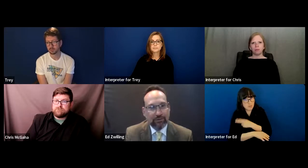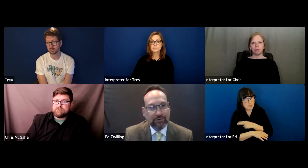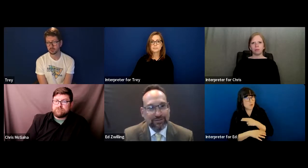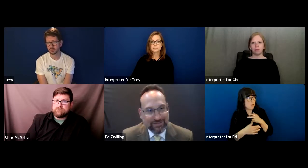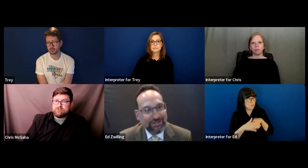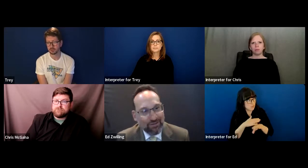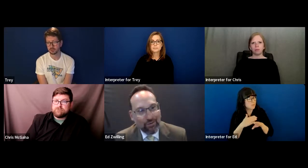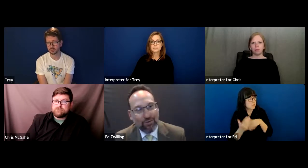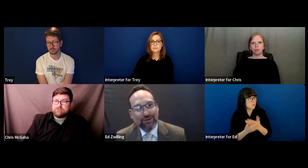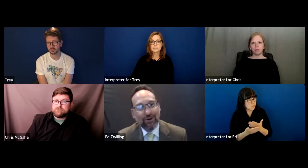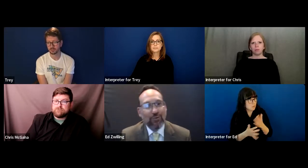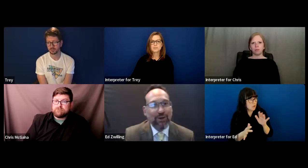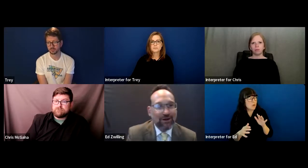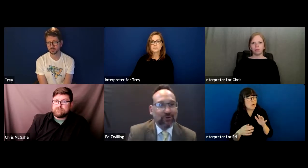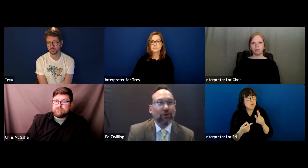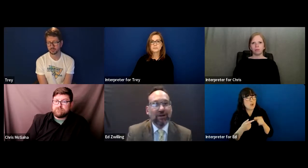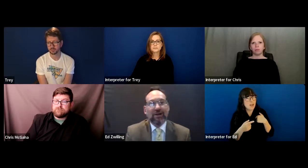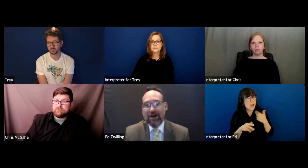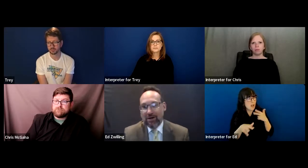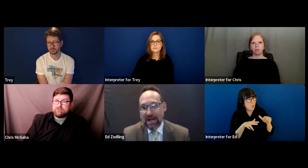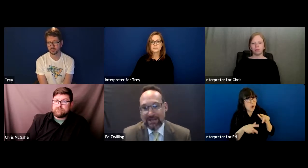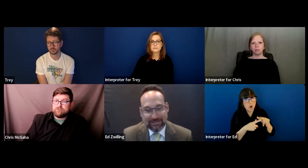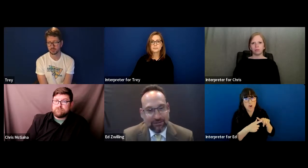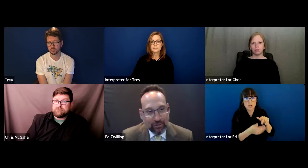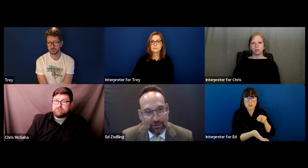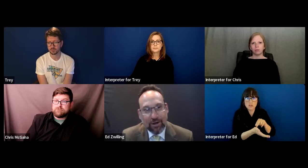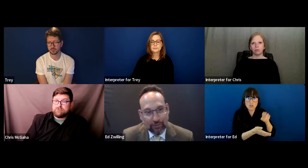to the nurses station or going to talk with the doctor, I could see from the look on their